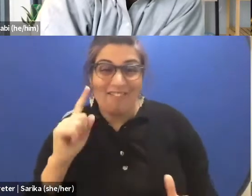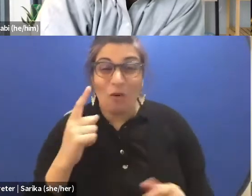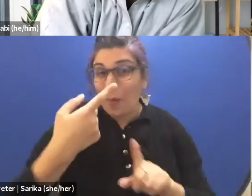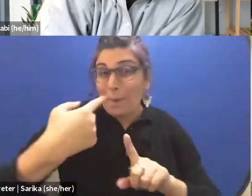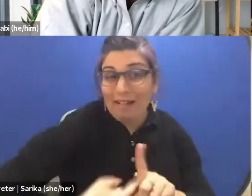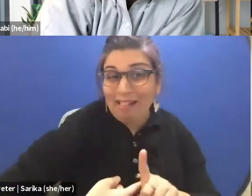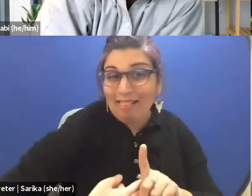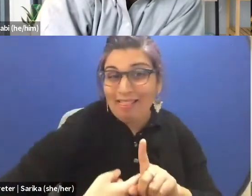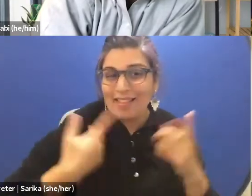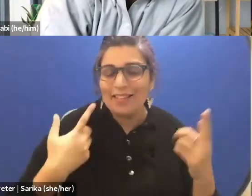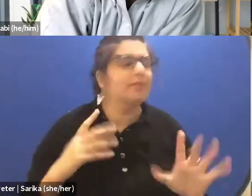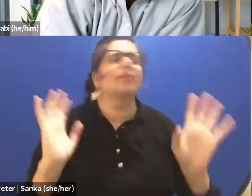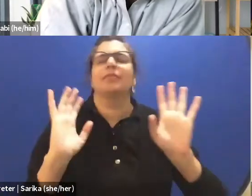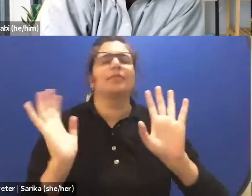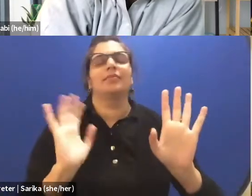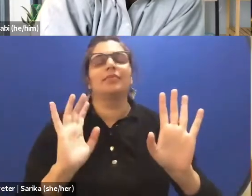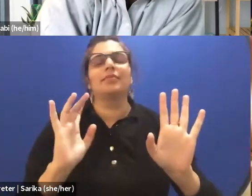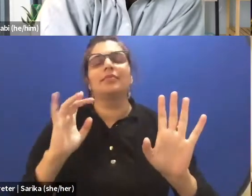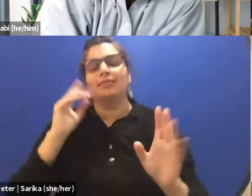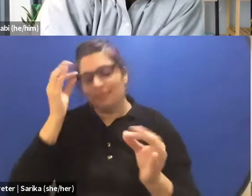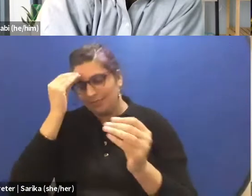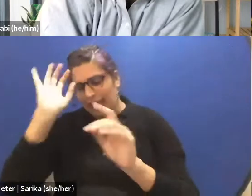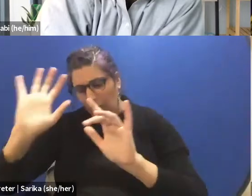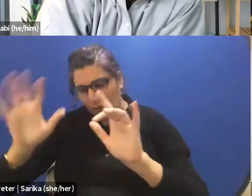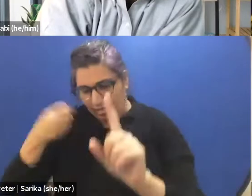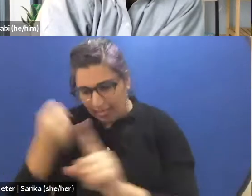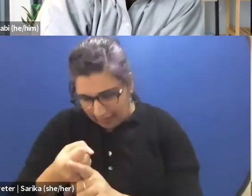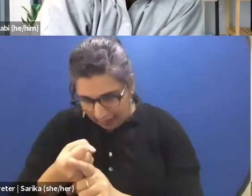I'm thinking about how will this leave an impact hundred years down the line.